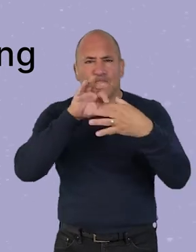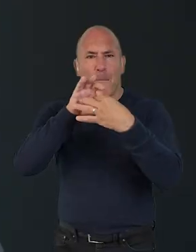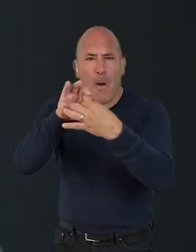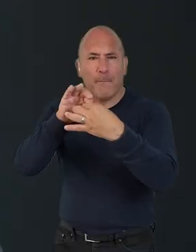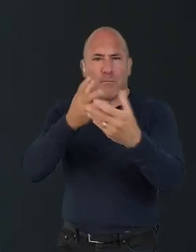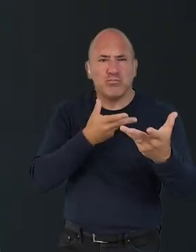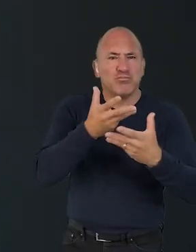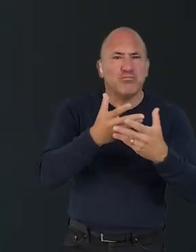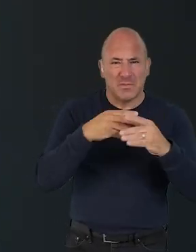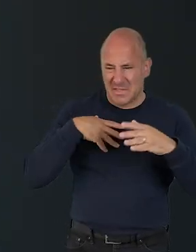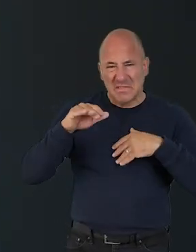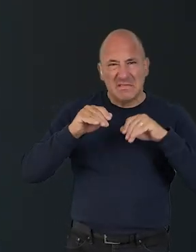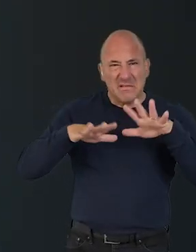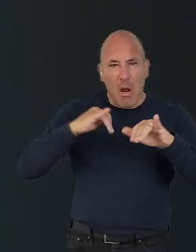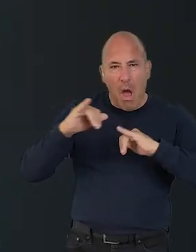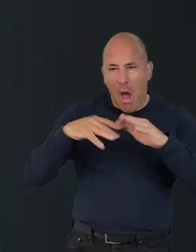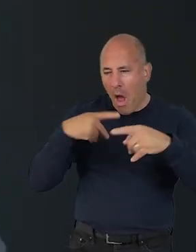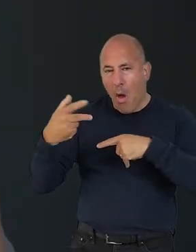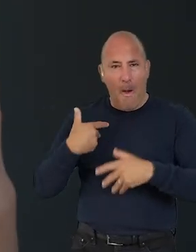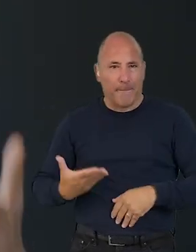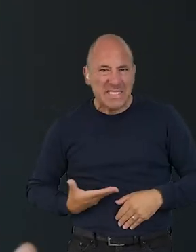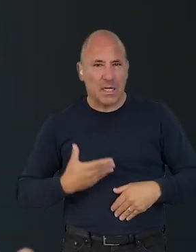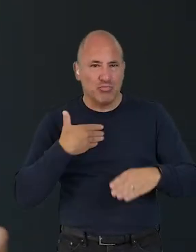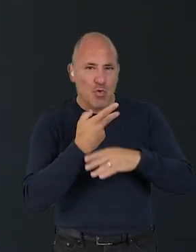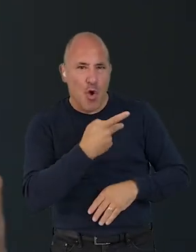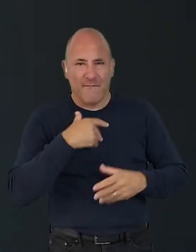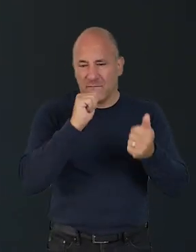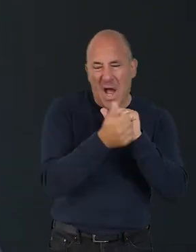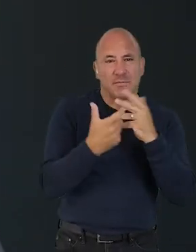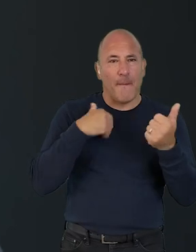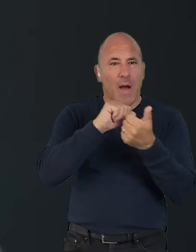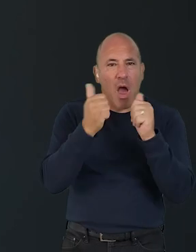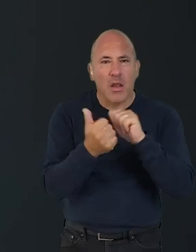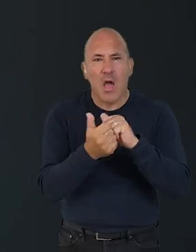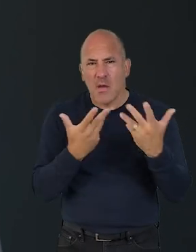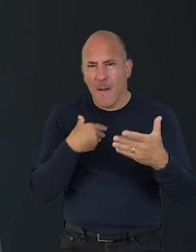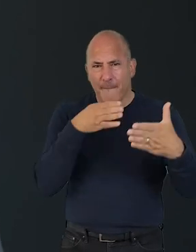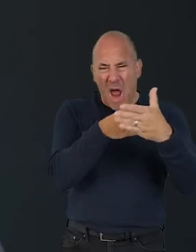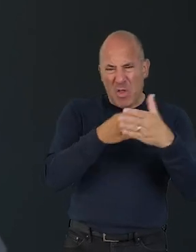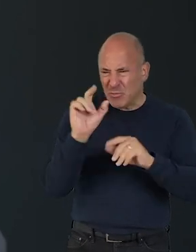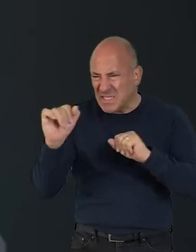connect and have conversations with those who have a similar practice or business, with friends, or partners,